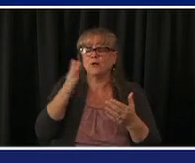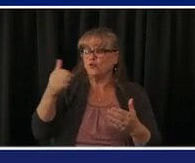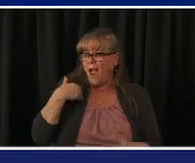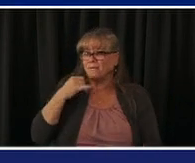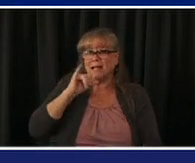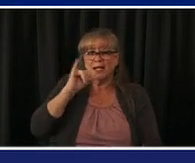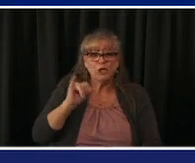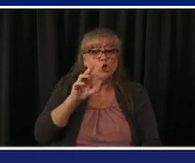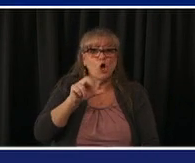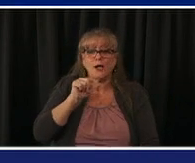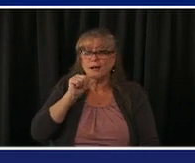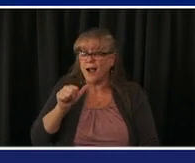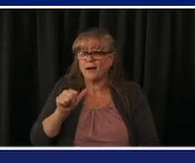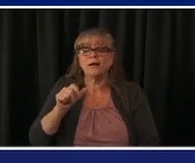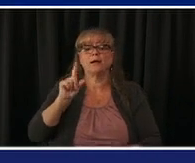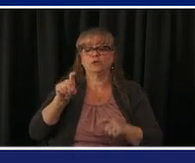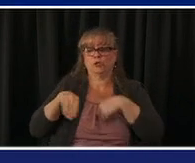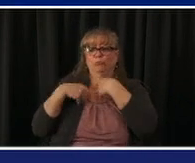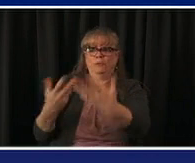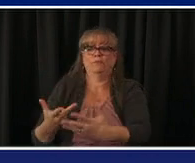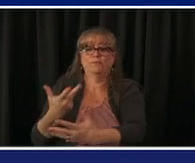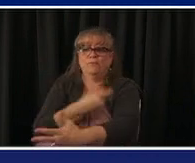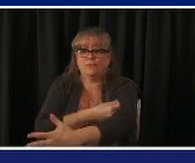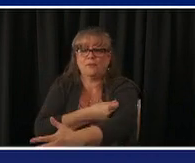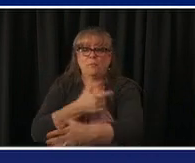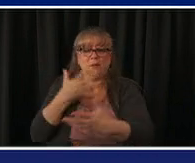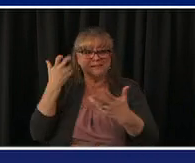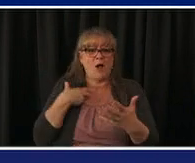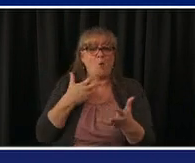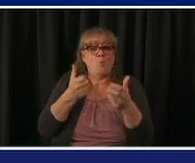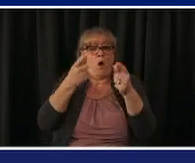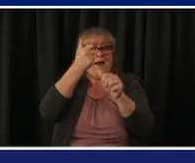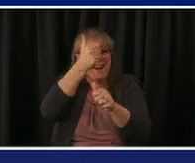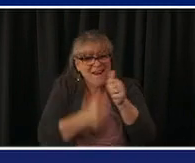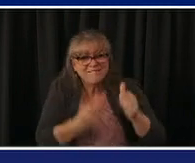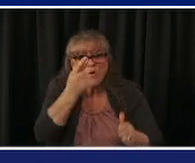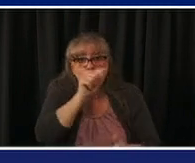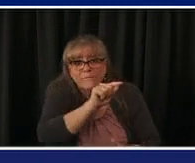interest in getting folks uh successfully vaccinated you do first and foremost i do